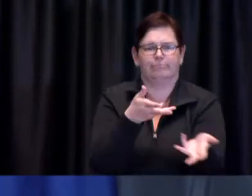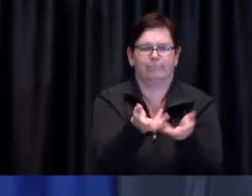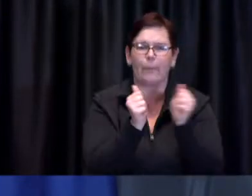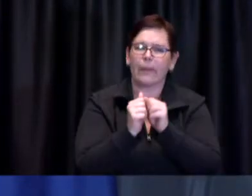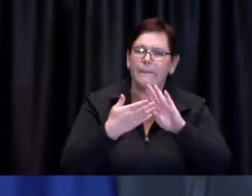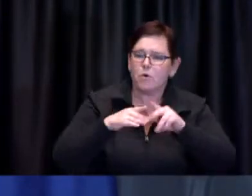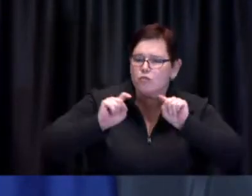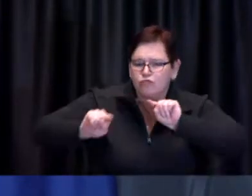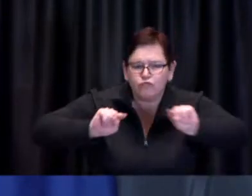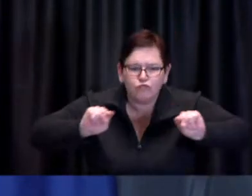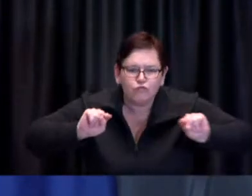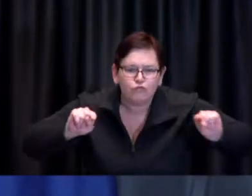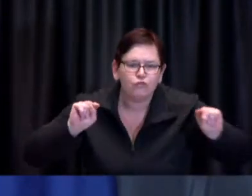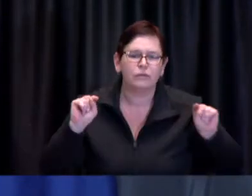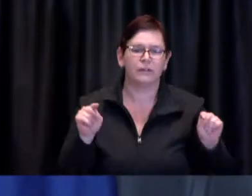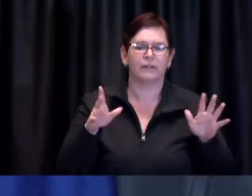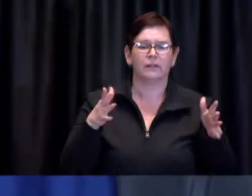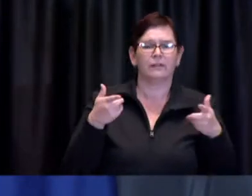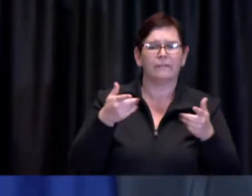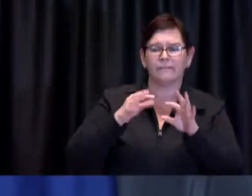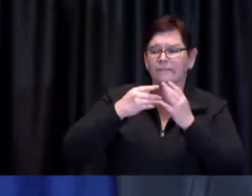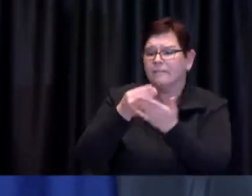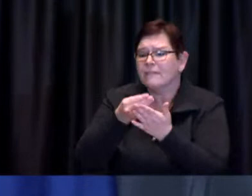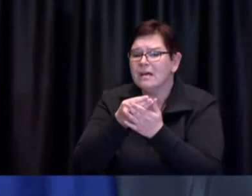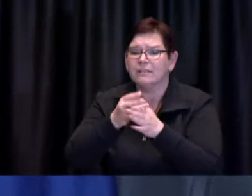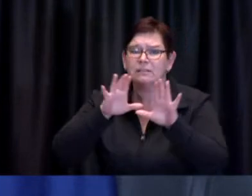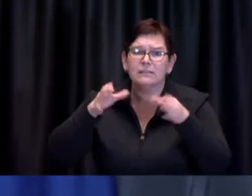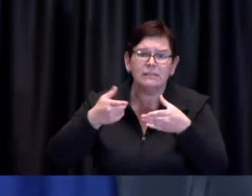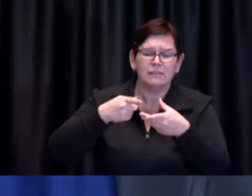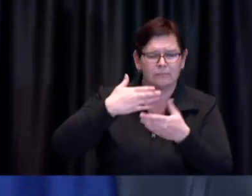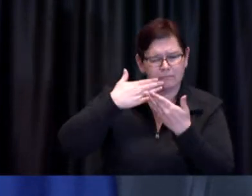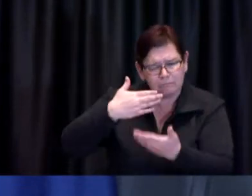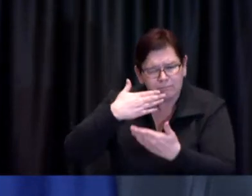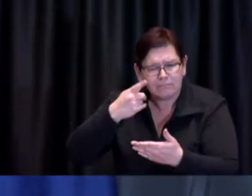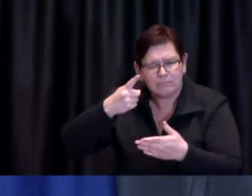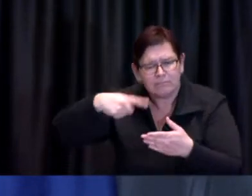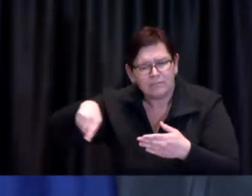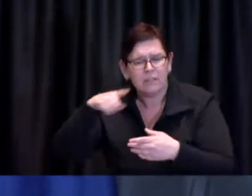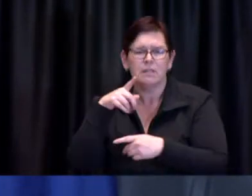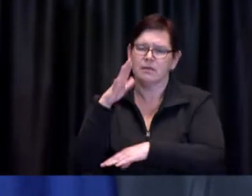for launching this important project and the community agencies that will help to bring it to life.